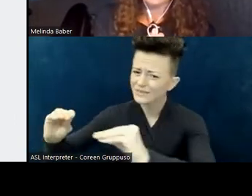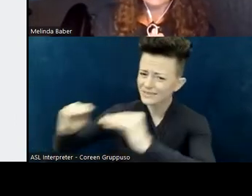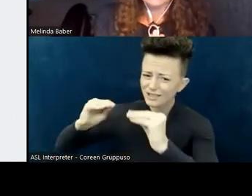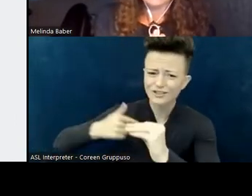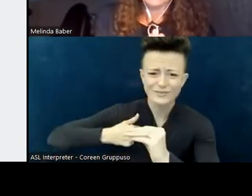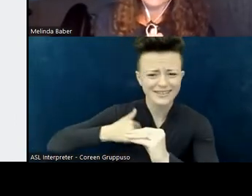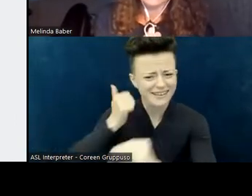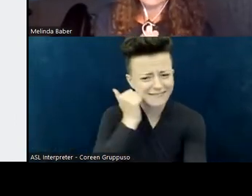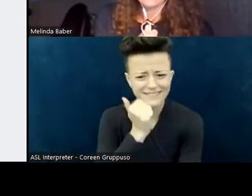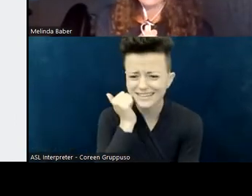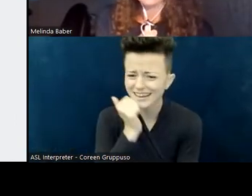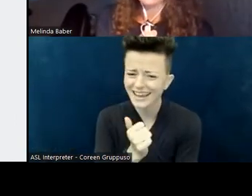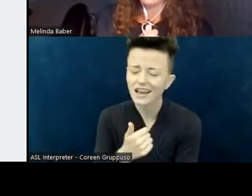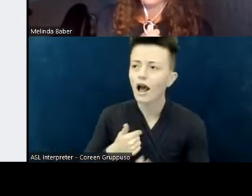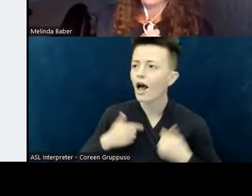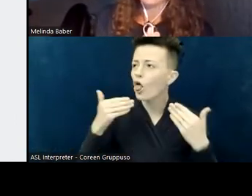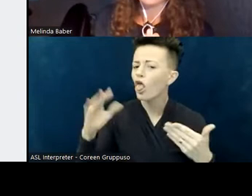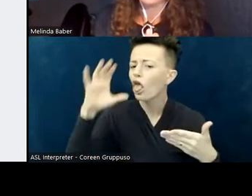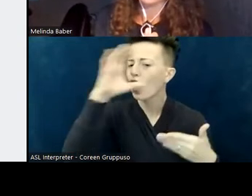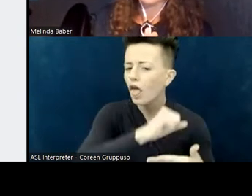about assumptions and attitudes that I have held.